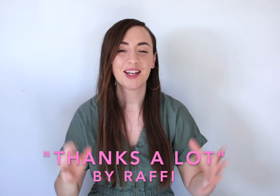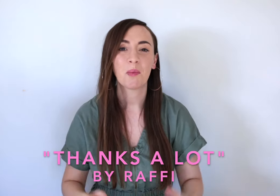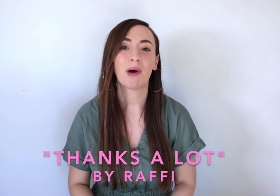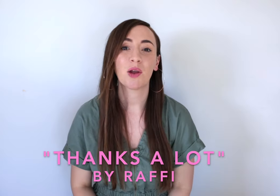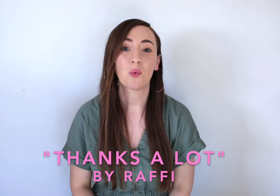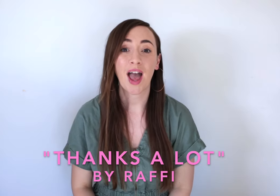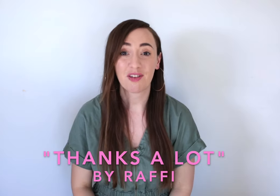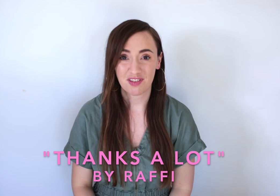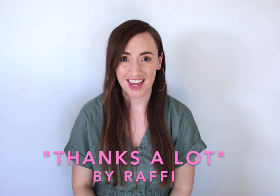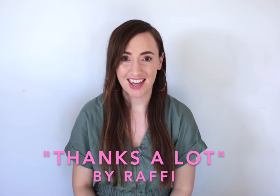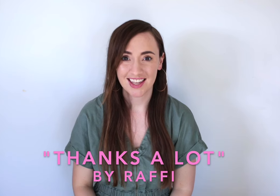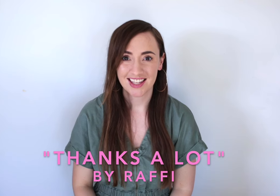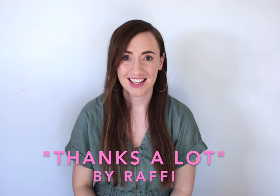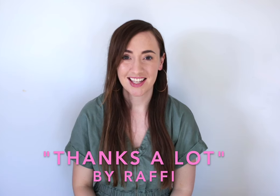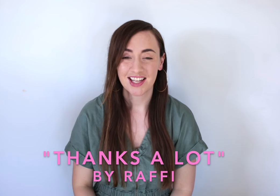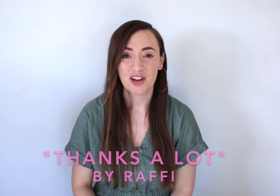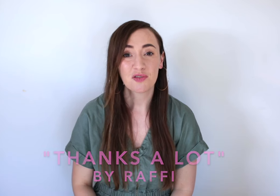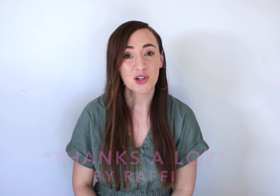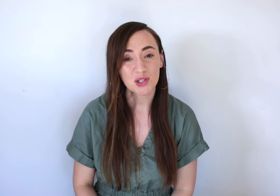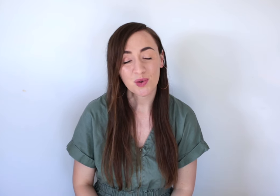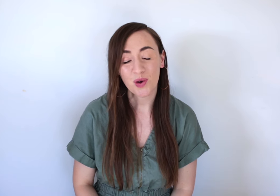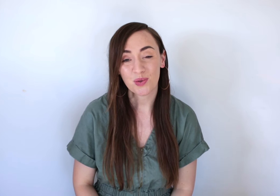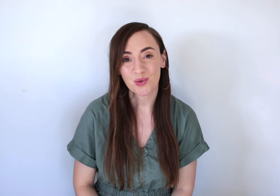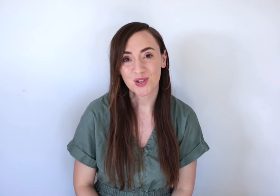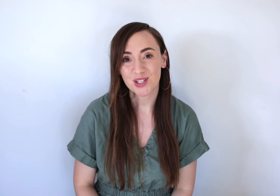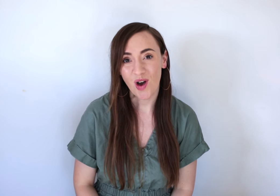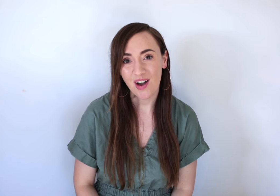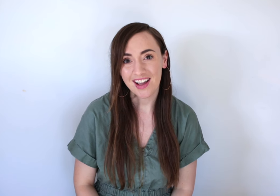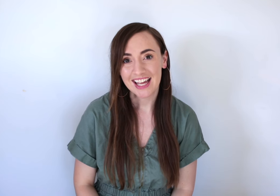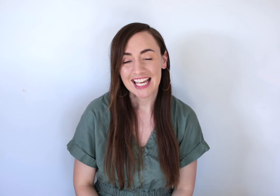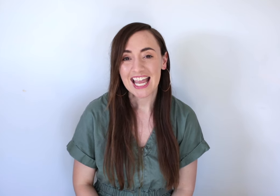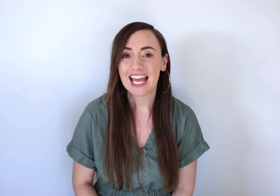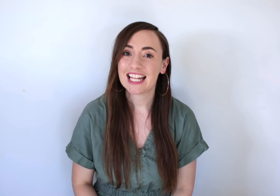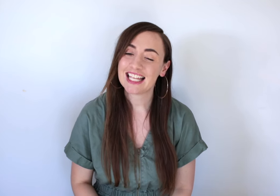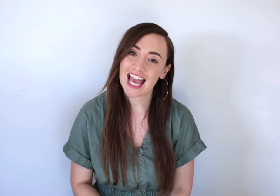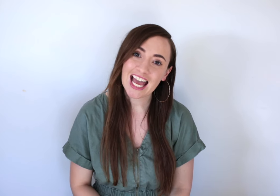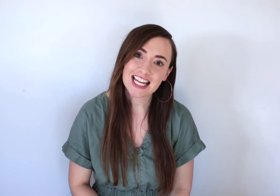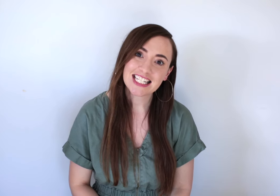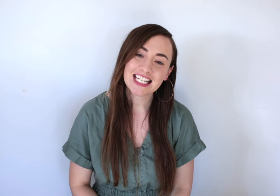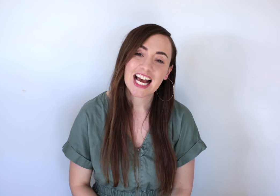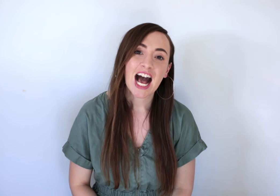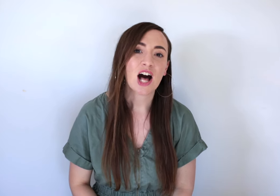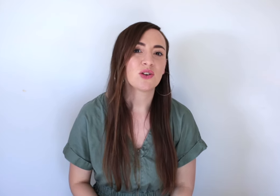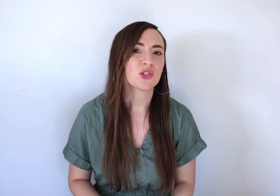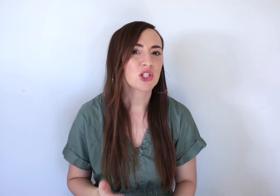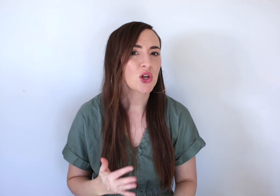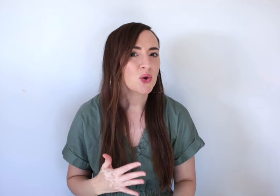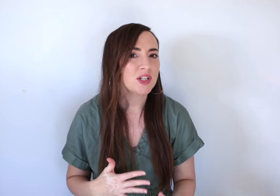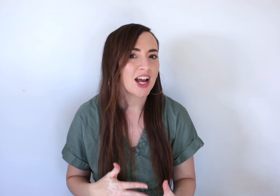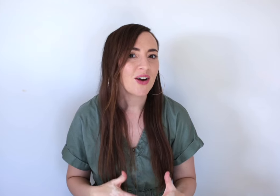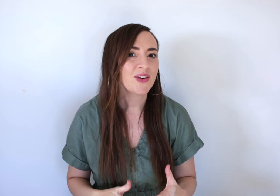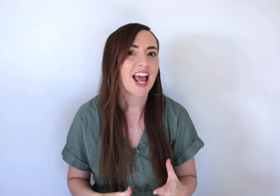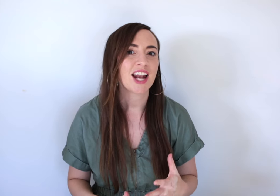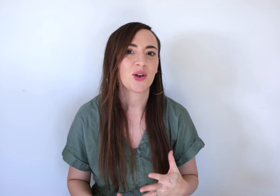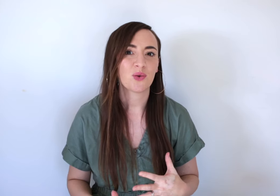by Raffi. First, we'll go through the song and at the end, I'll slow down and go